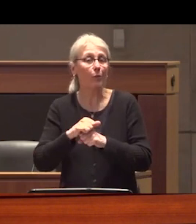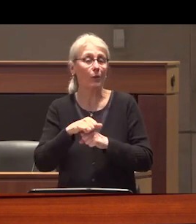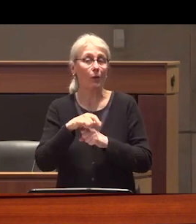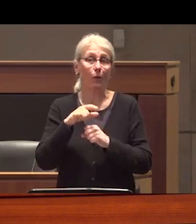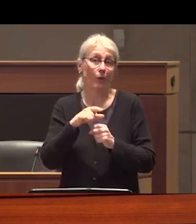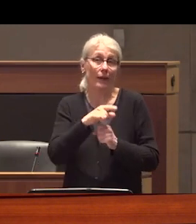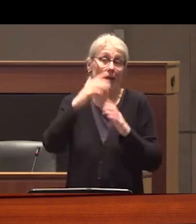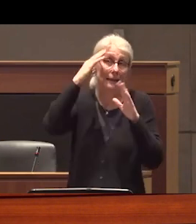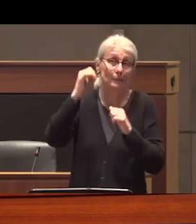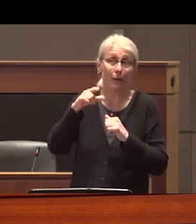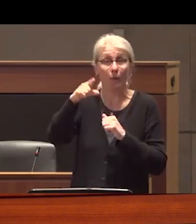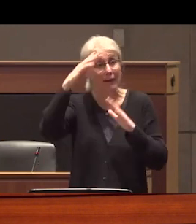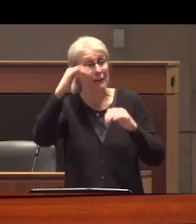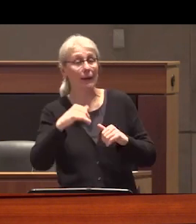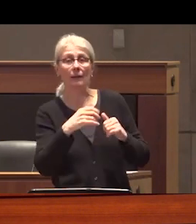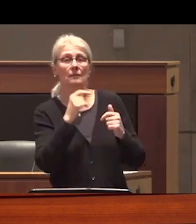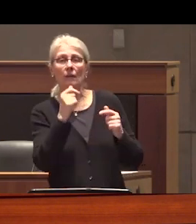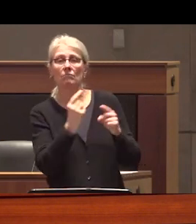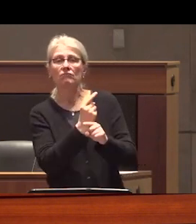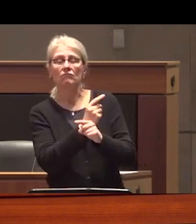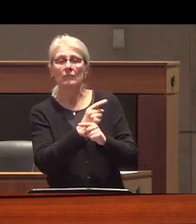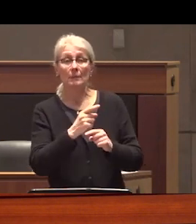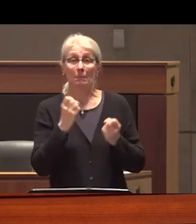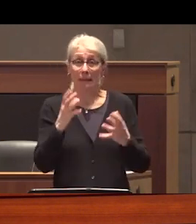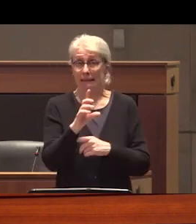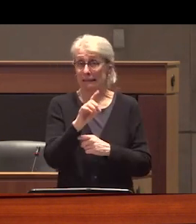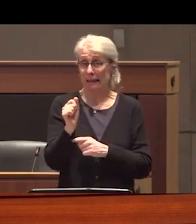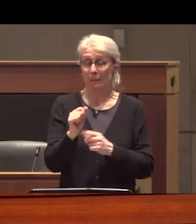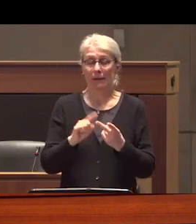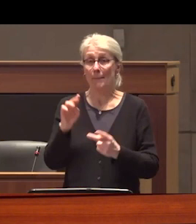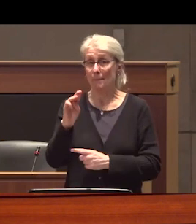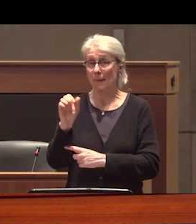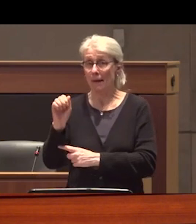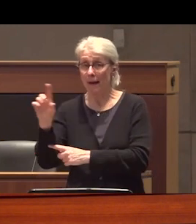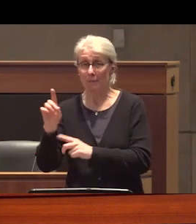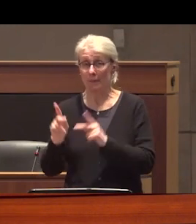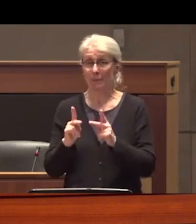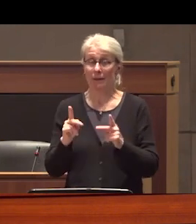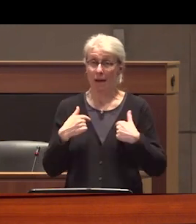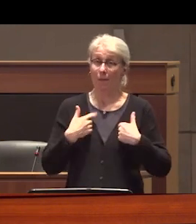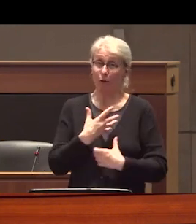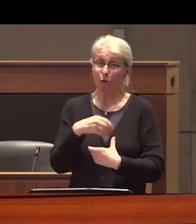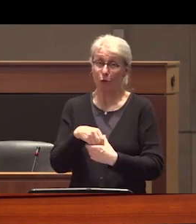unrealistic I can guarantee you that many disabled and mad people me included not have ever started